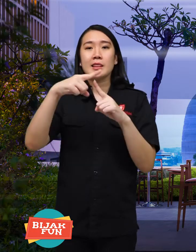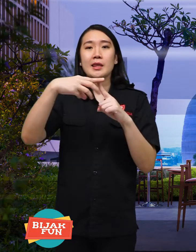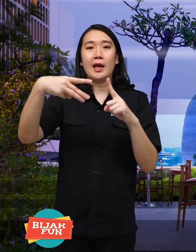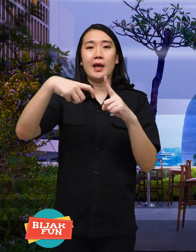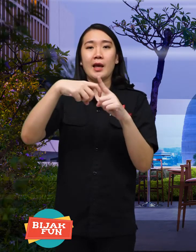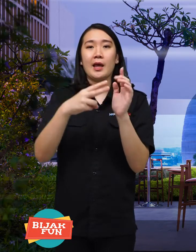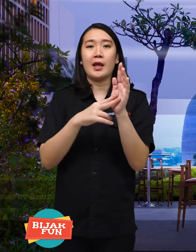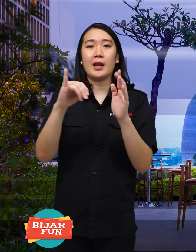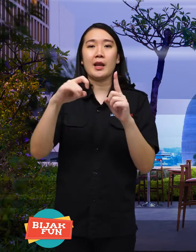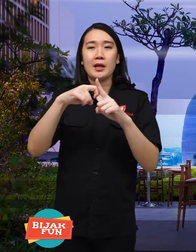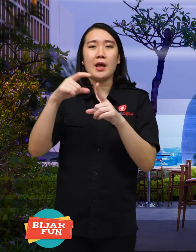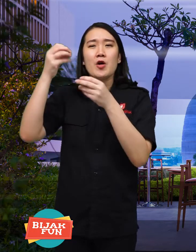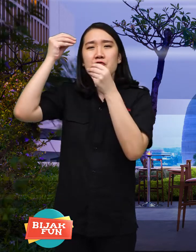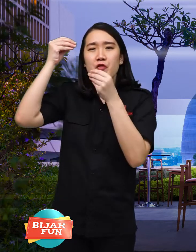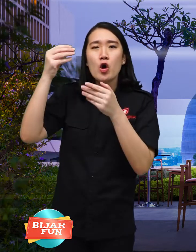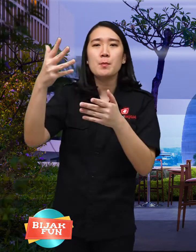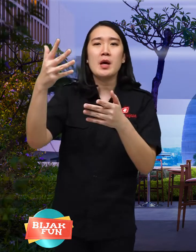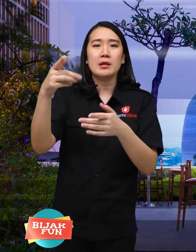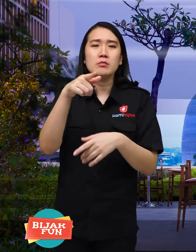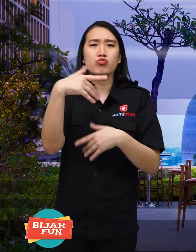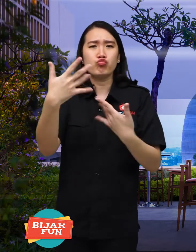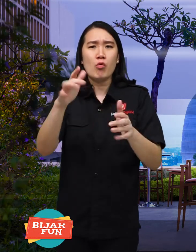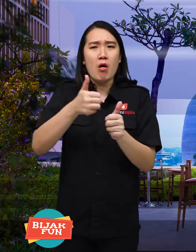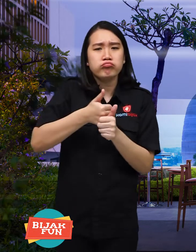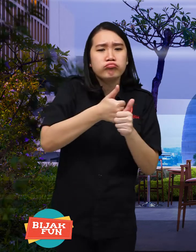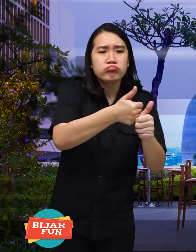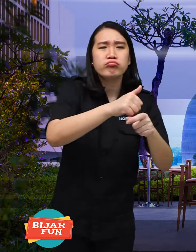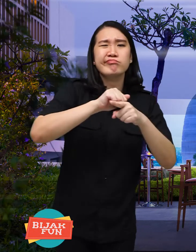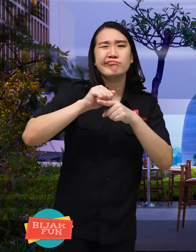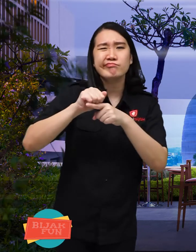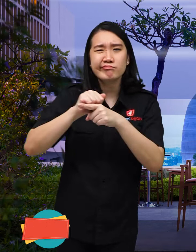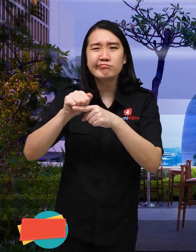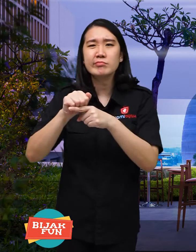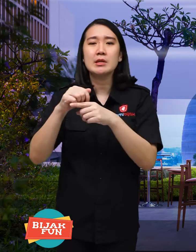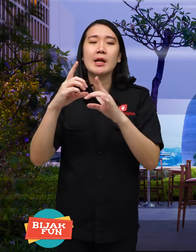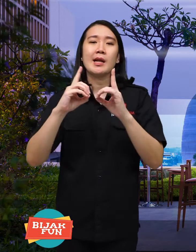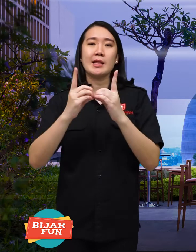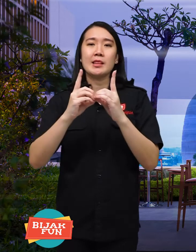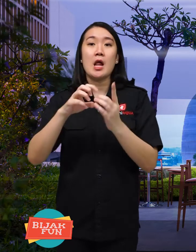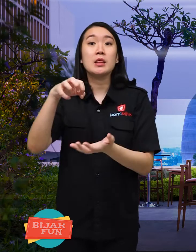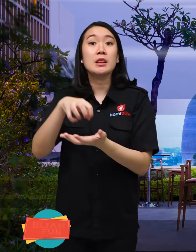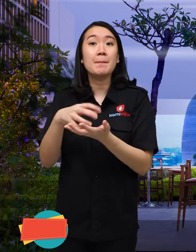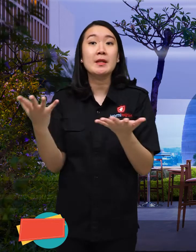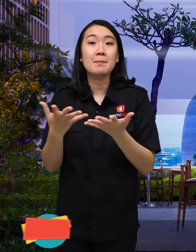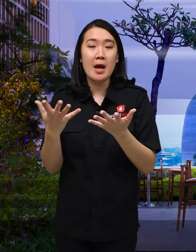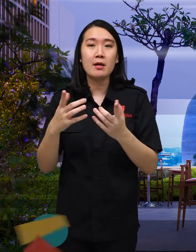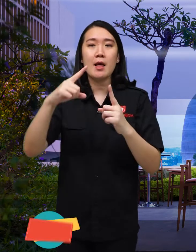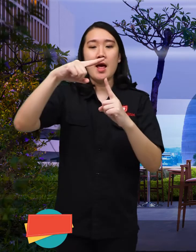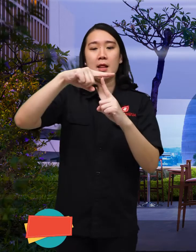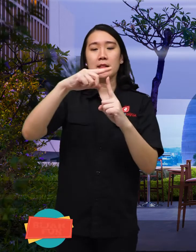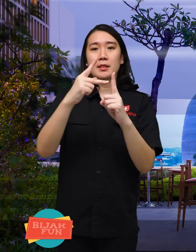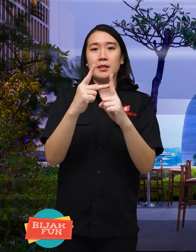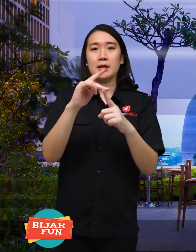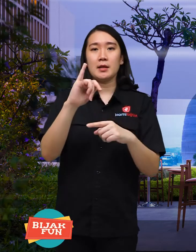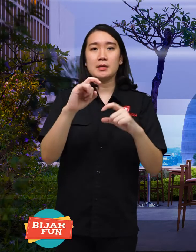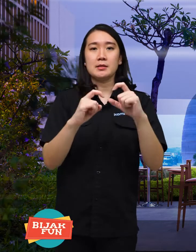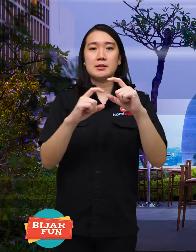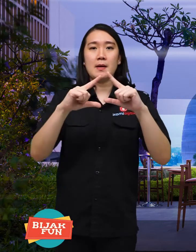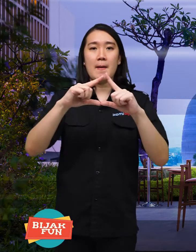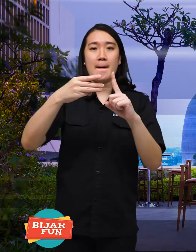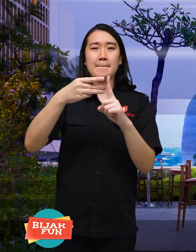have attended digital training in Thisable for 2 months.